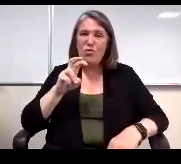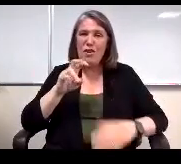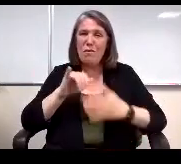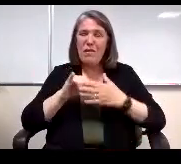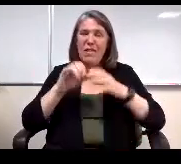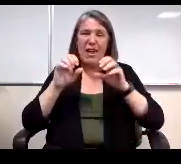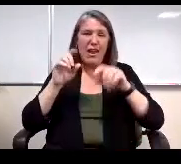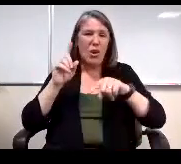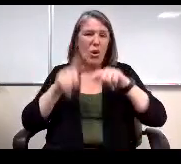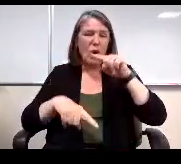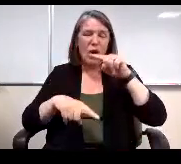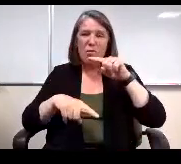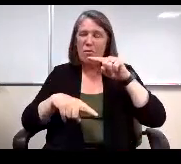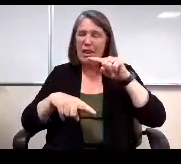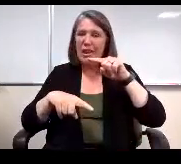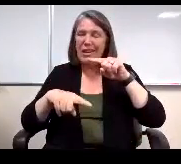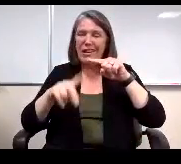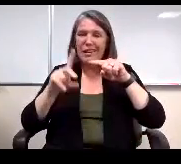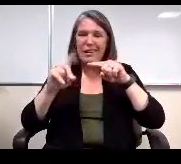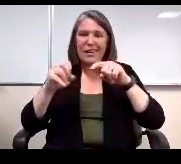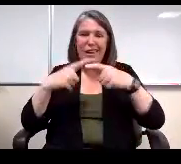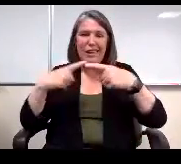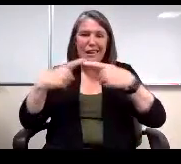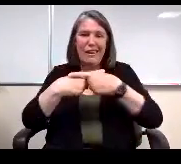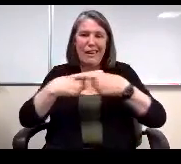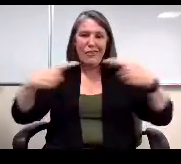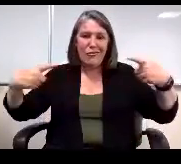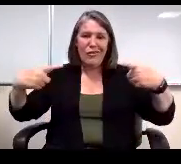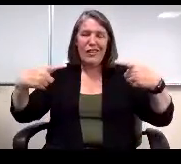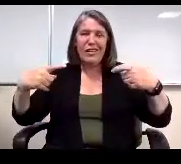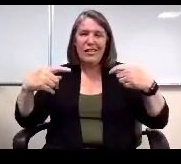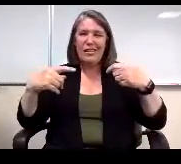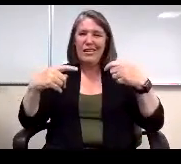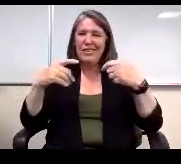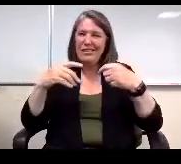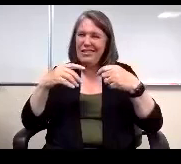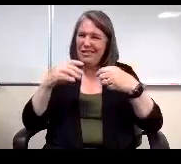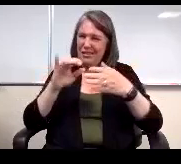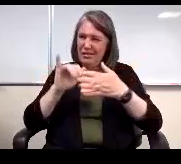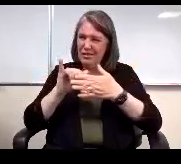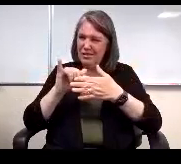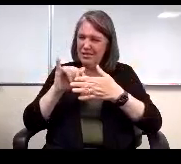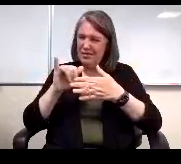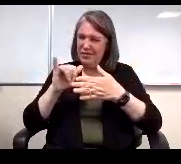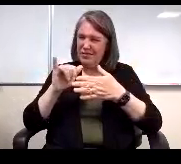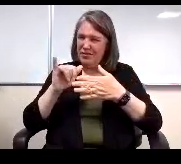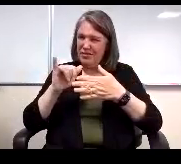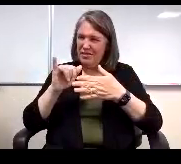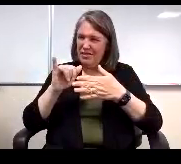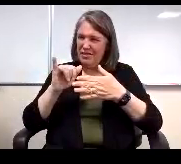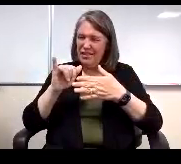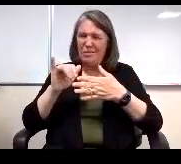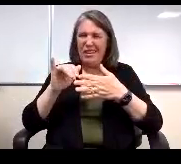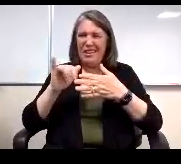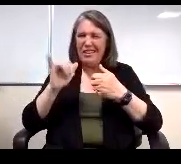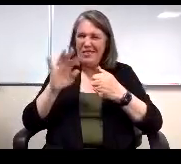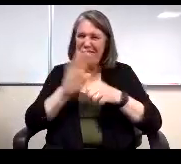conflicted with the board meeting. One constitute if the board member can attend well on that vacation shouldn't be included.